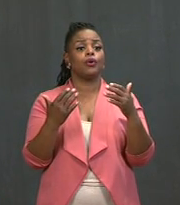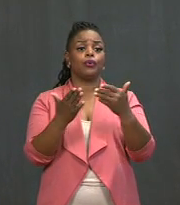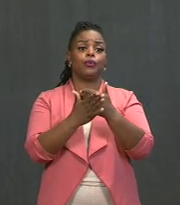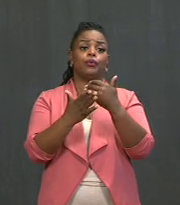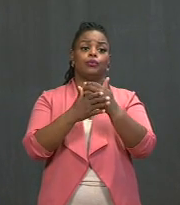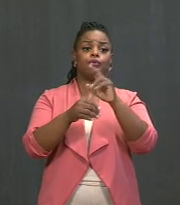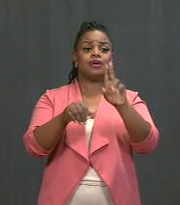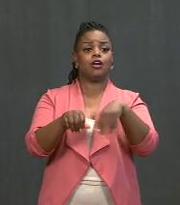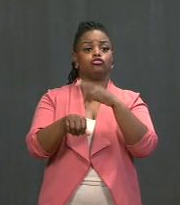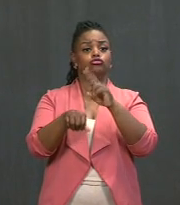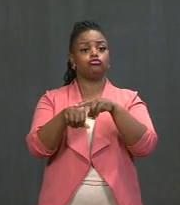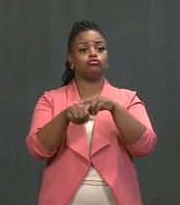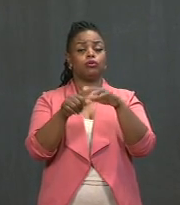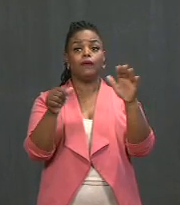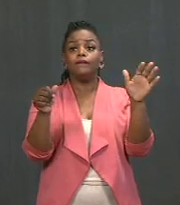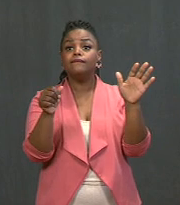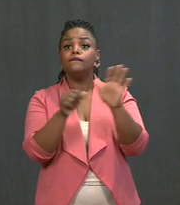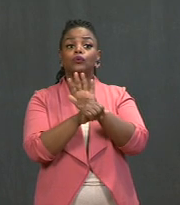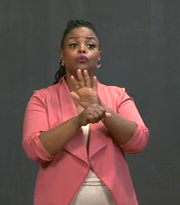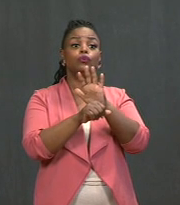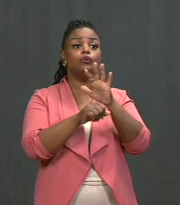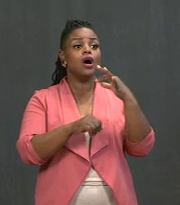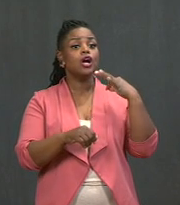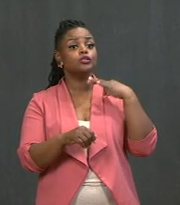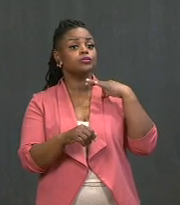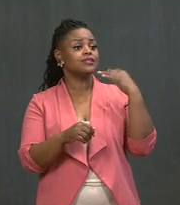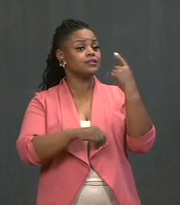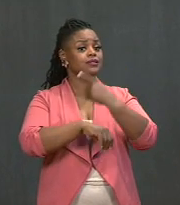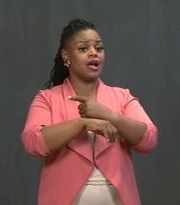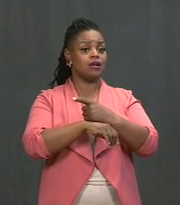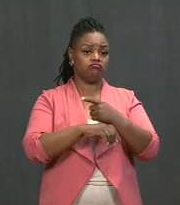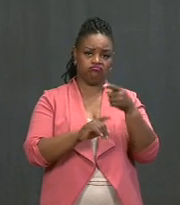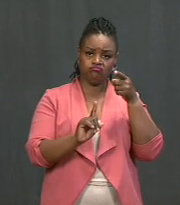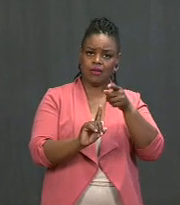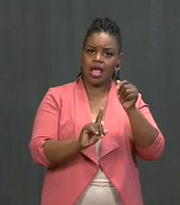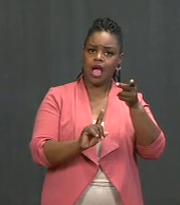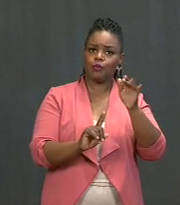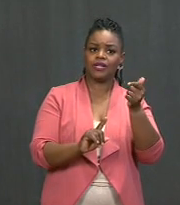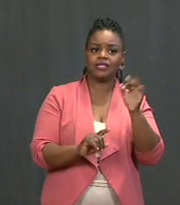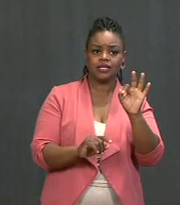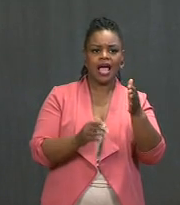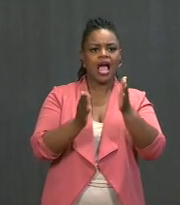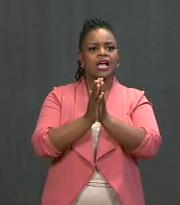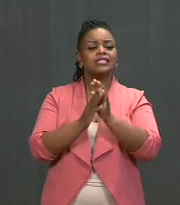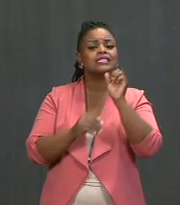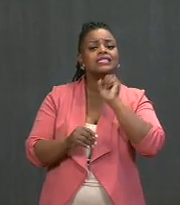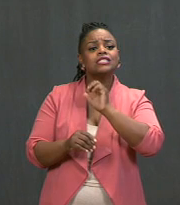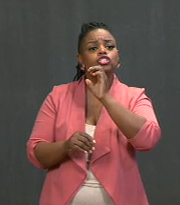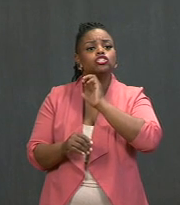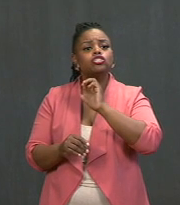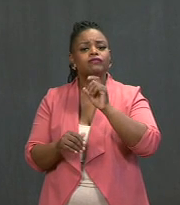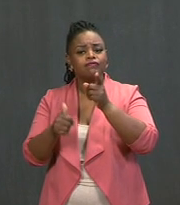full-eligibility date, I want to make a direct appeal to our seniors and everyone who cares about them.